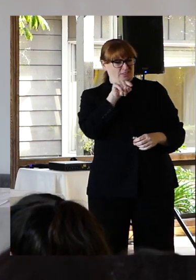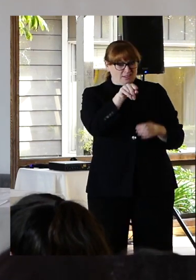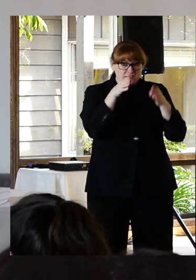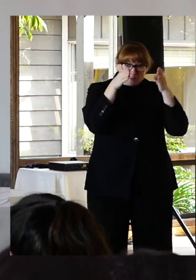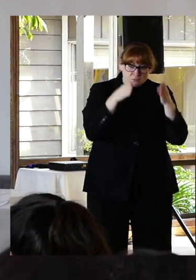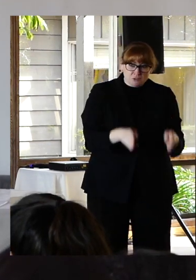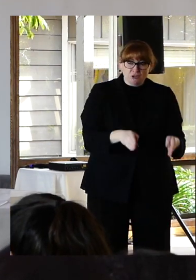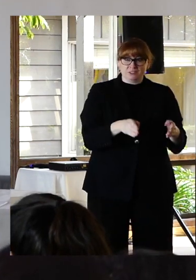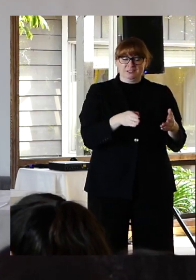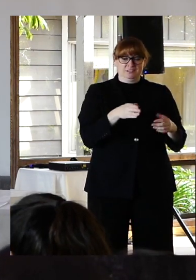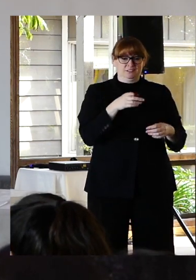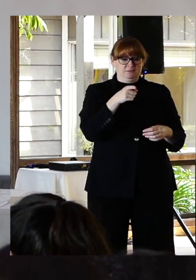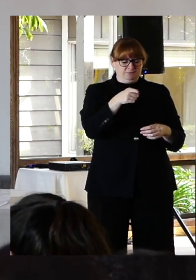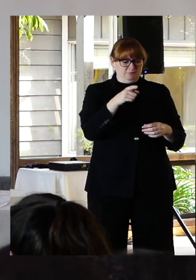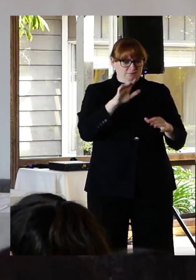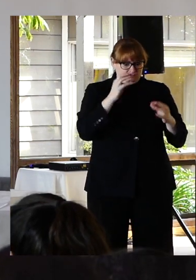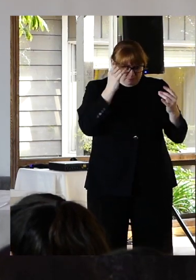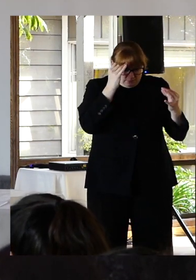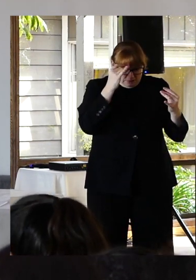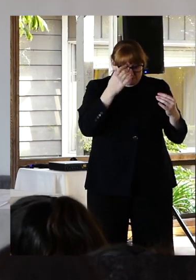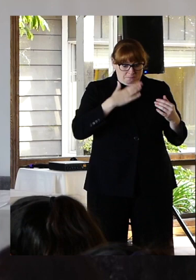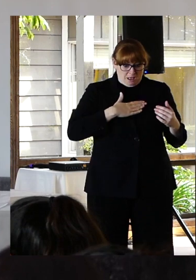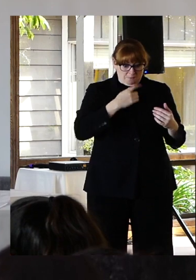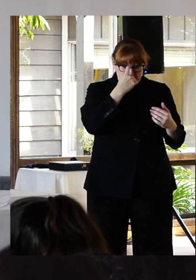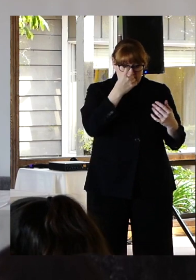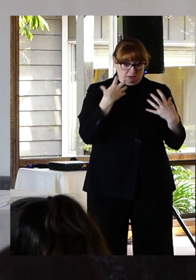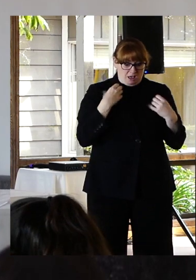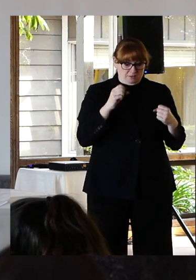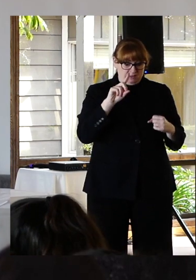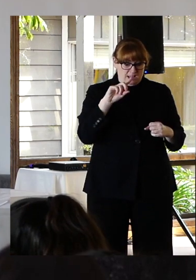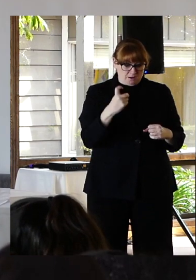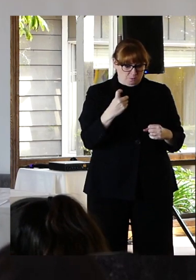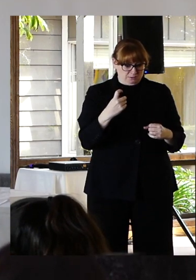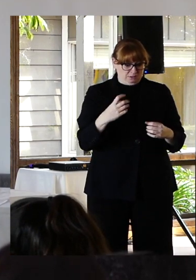health diagnosis for the rest of your life how invalidating and silencing